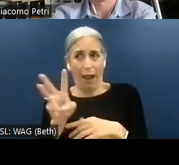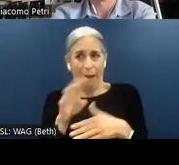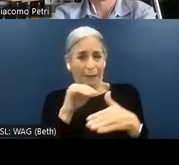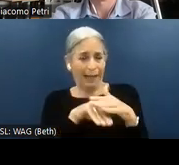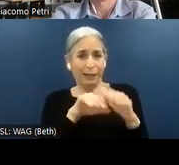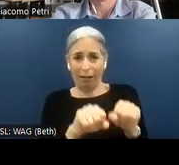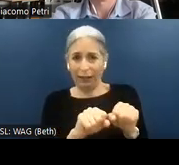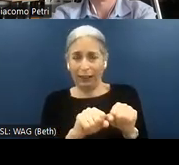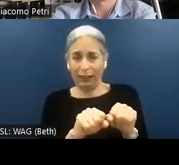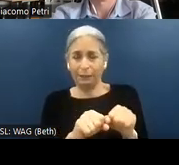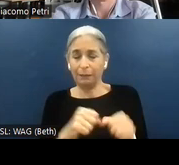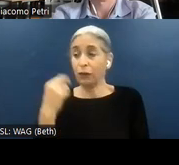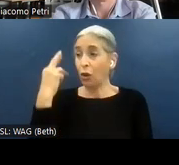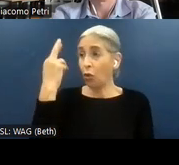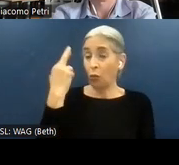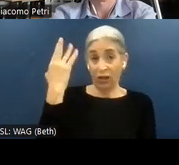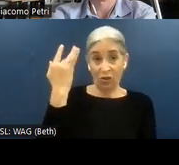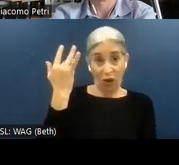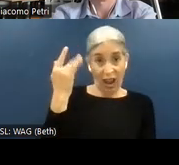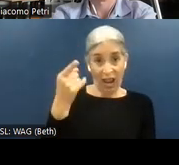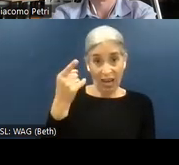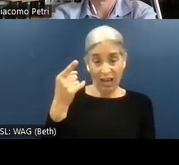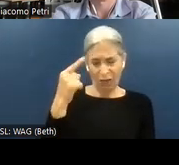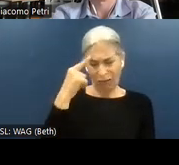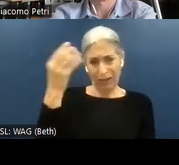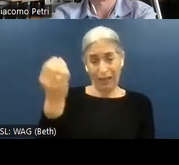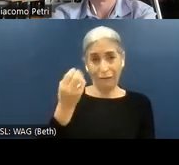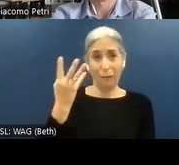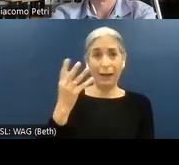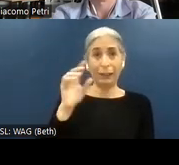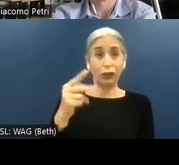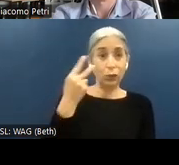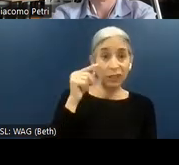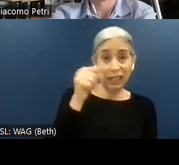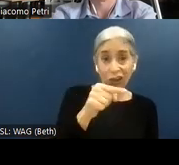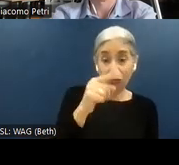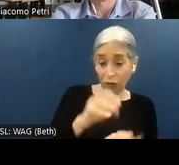The reason why we believe that this information that you are seeing here is important is,